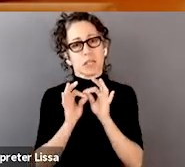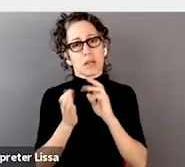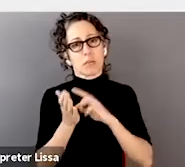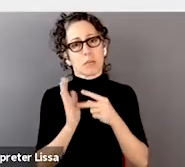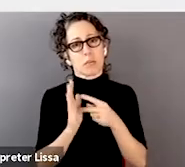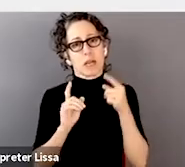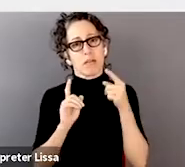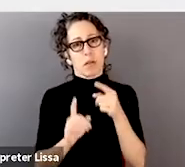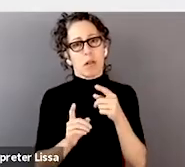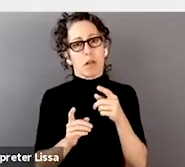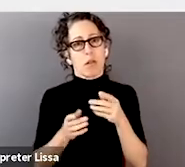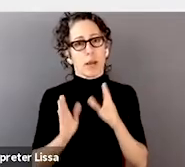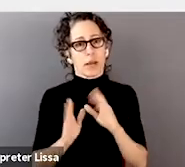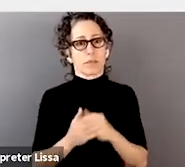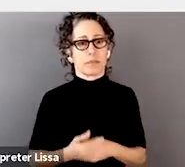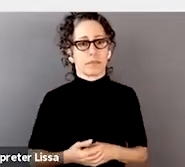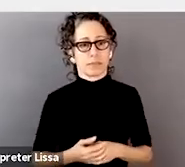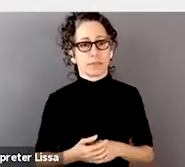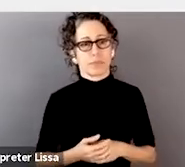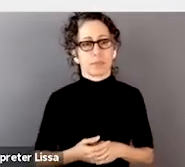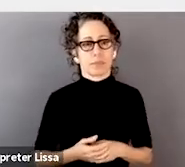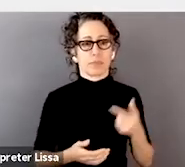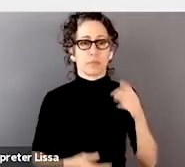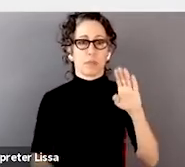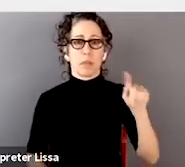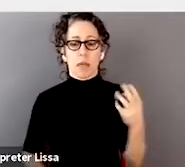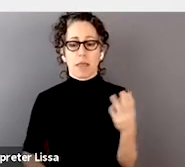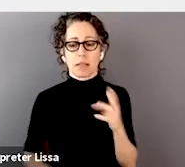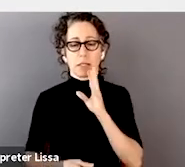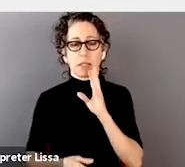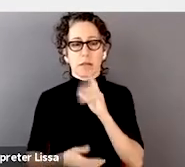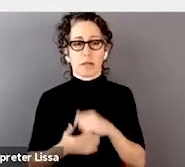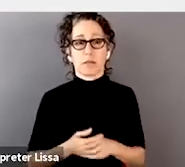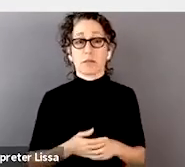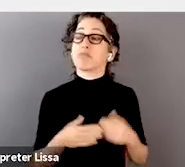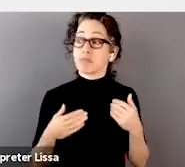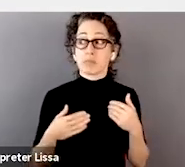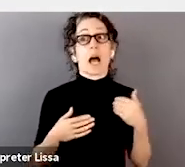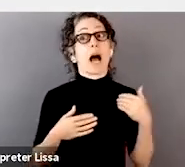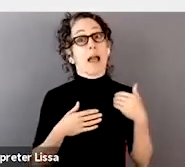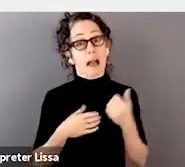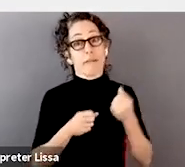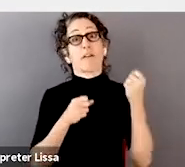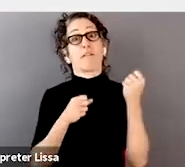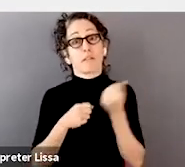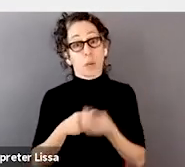So I have some very strong thoughts on this area, if you don't mind, and in fact,